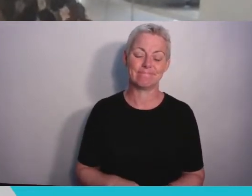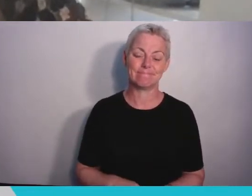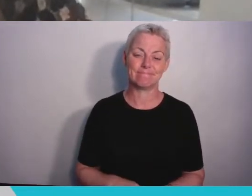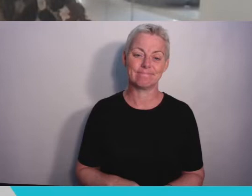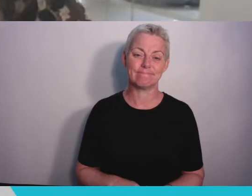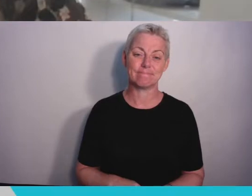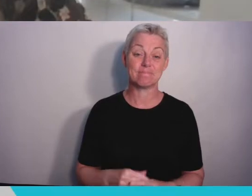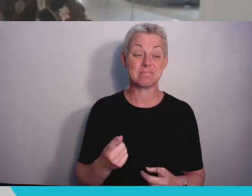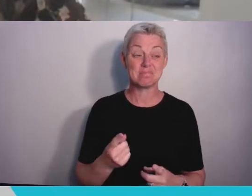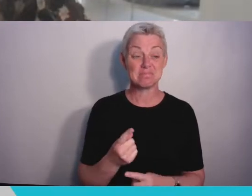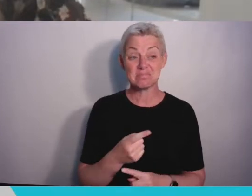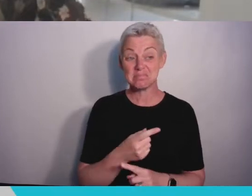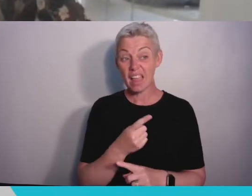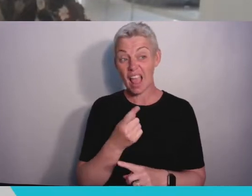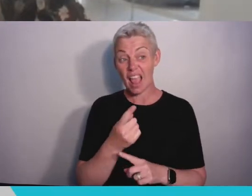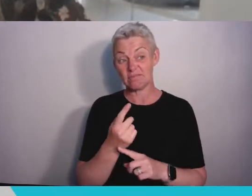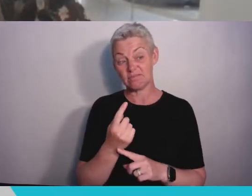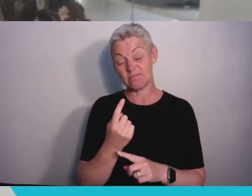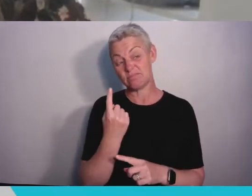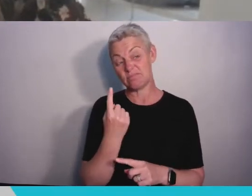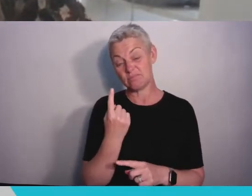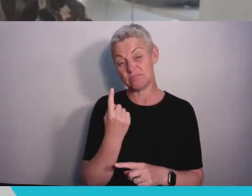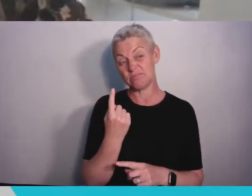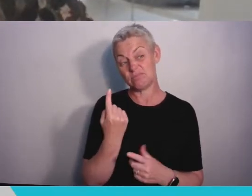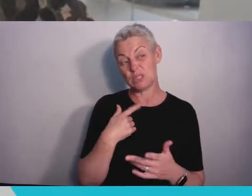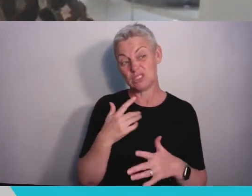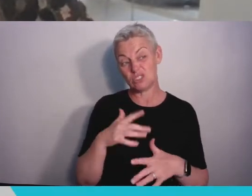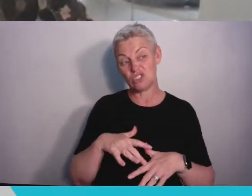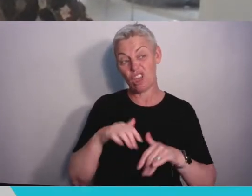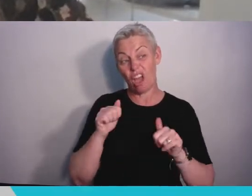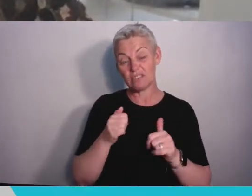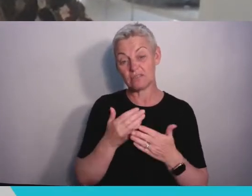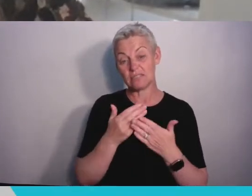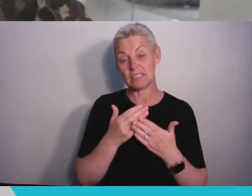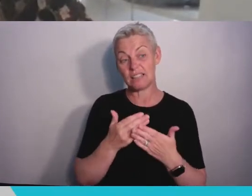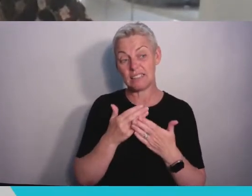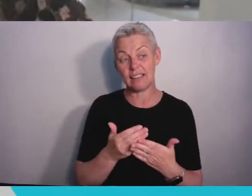and a half after we first started studying at home, still at home - having a virtual